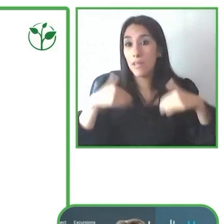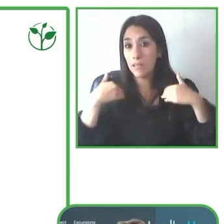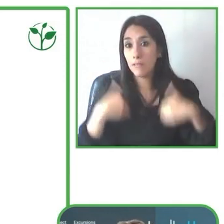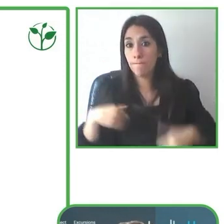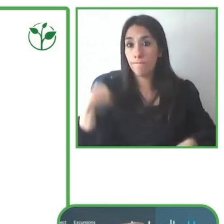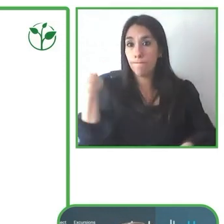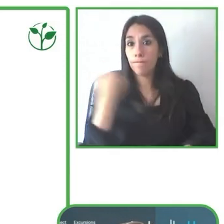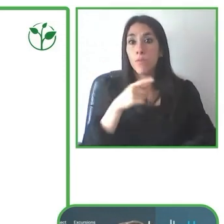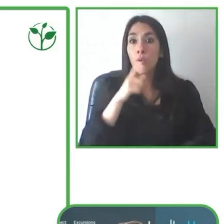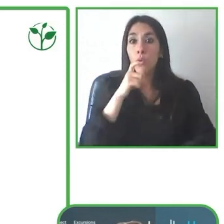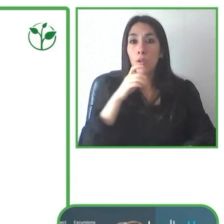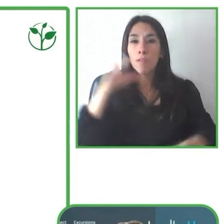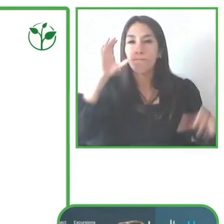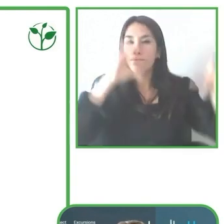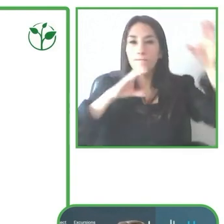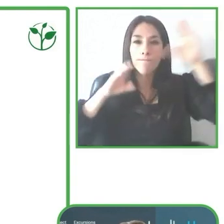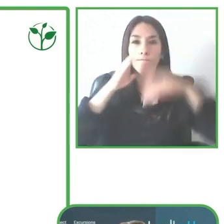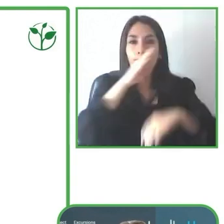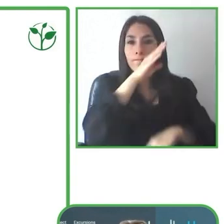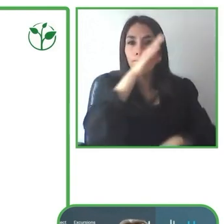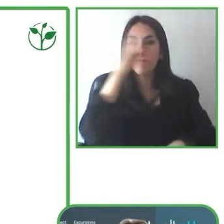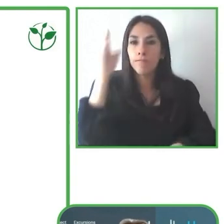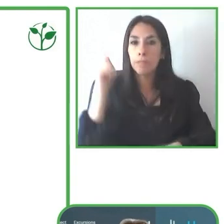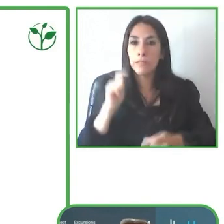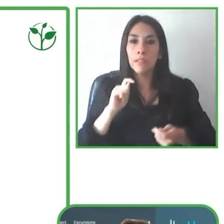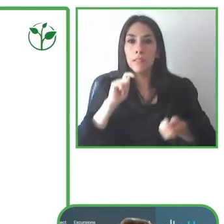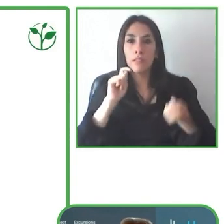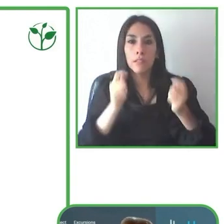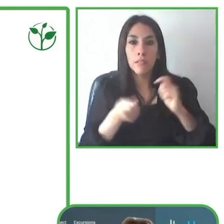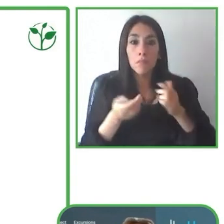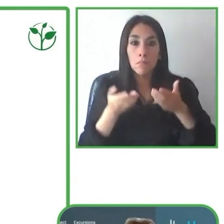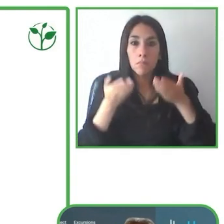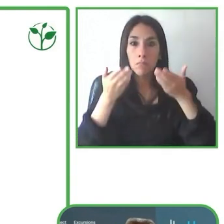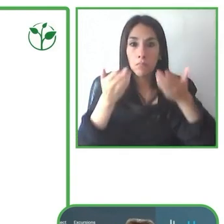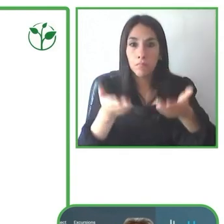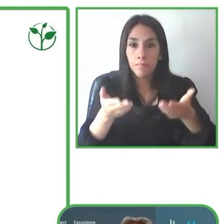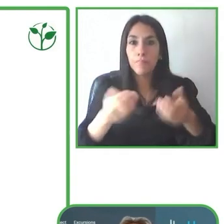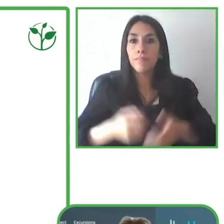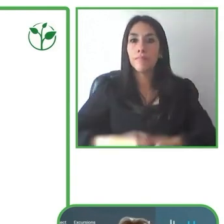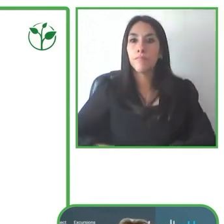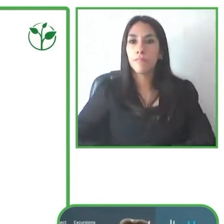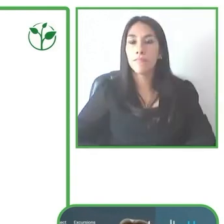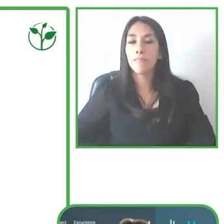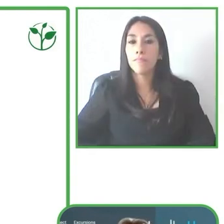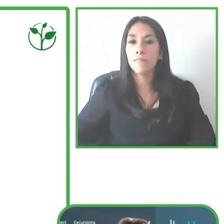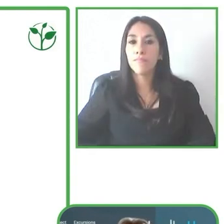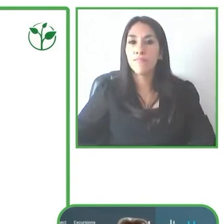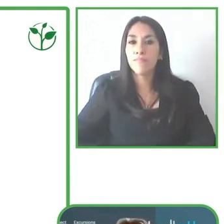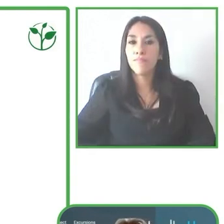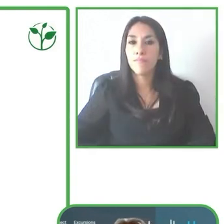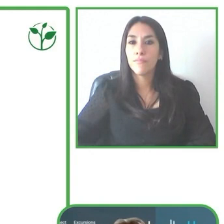They can go on vacation and think not about accessibility, but about new experience.